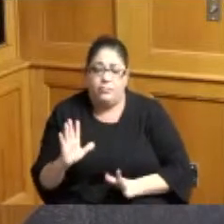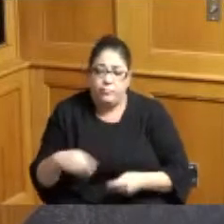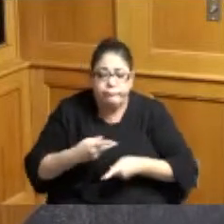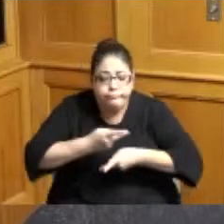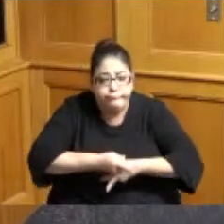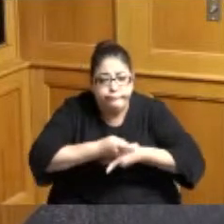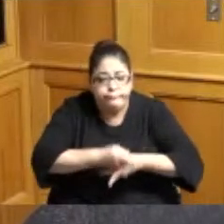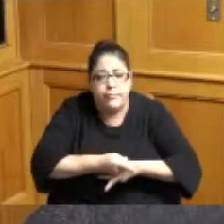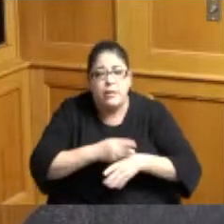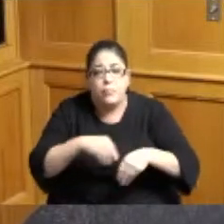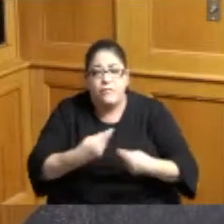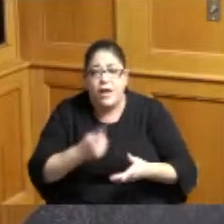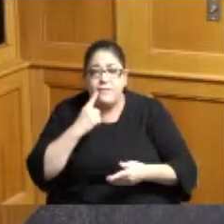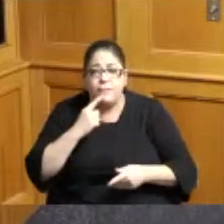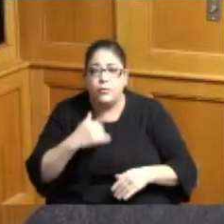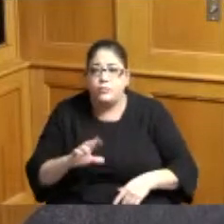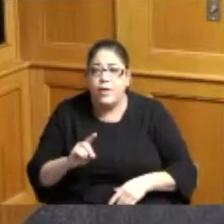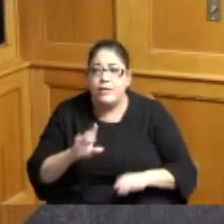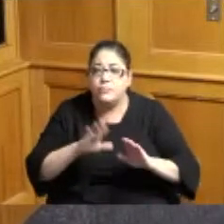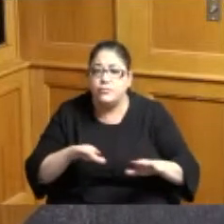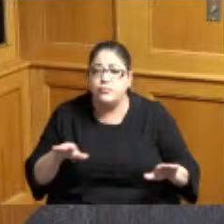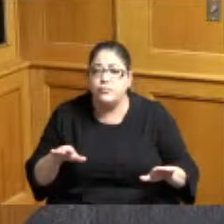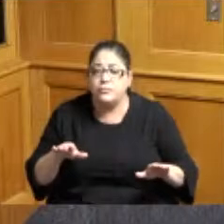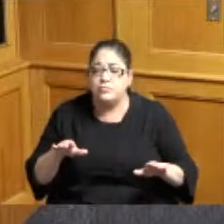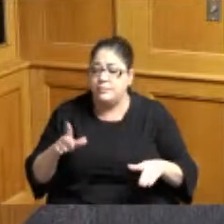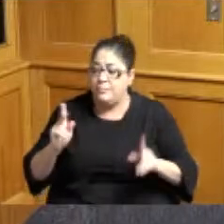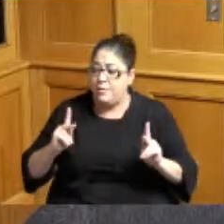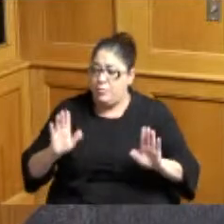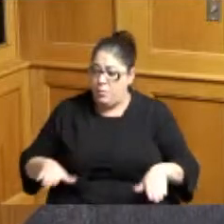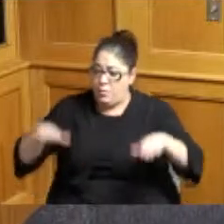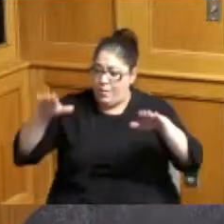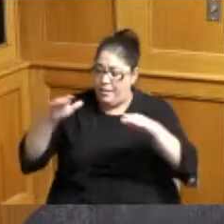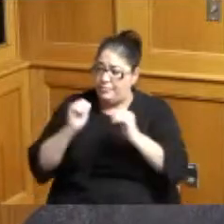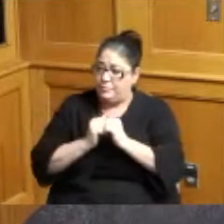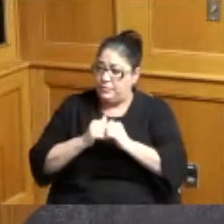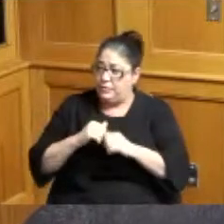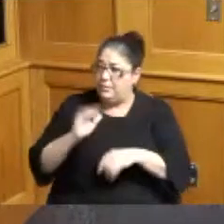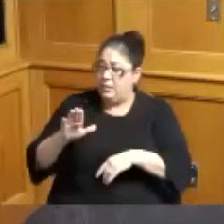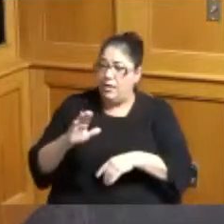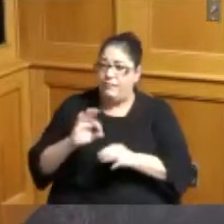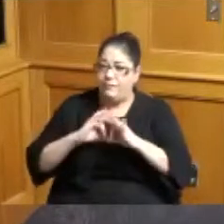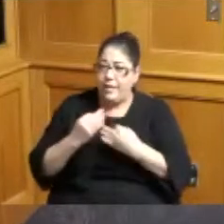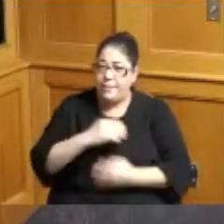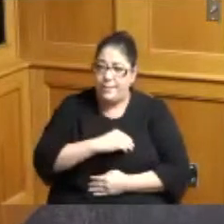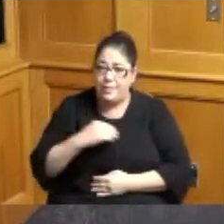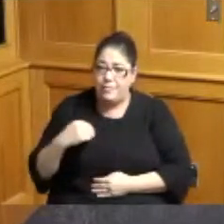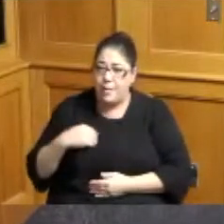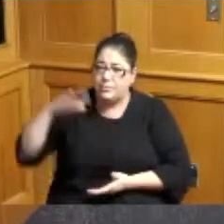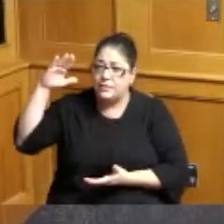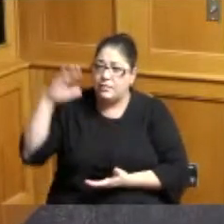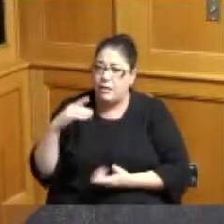home environments and whereas children raised by Ken suffer less trauma fewer mental health and